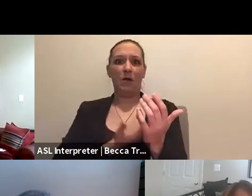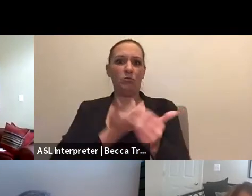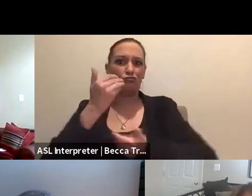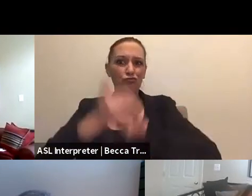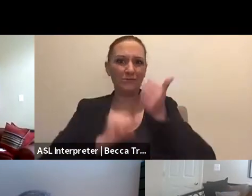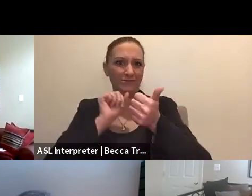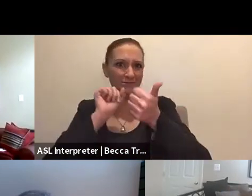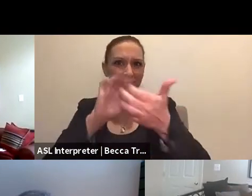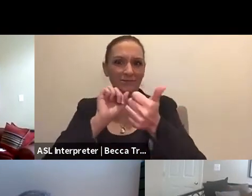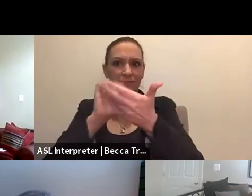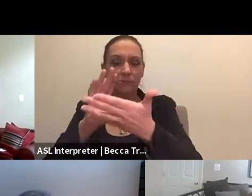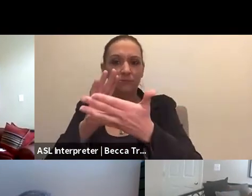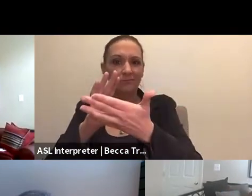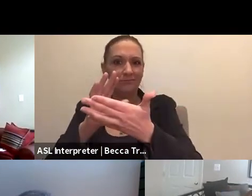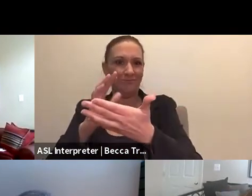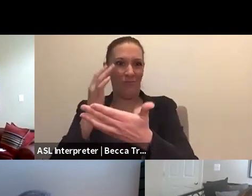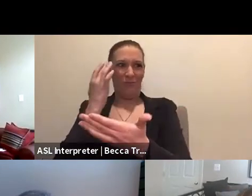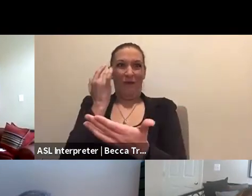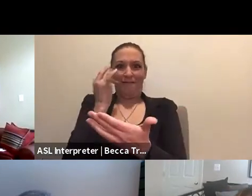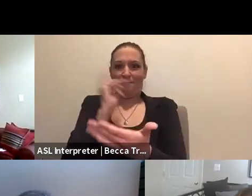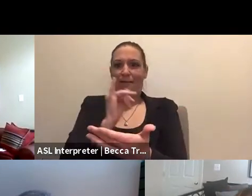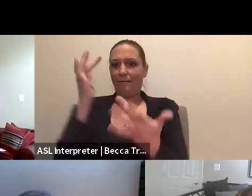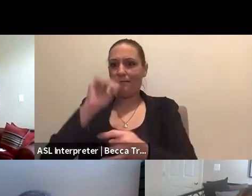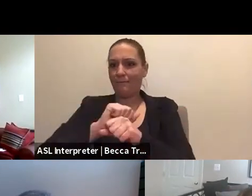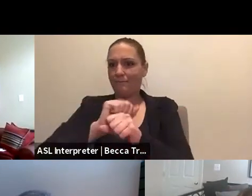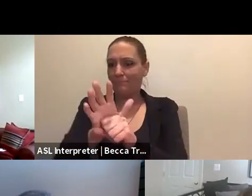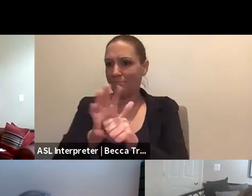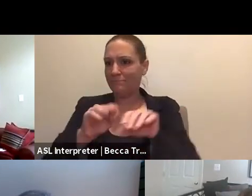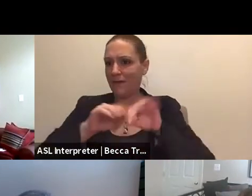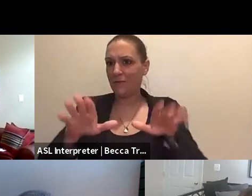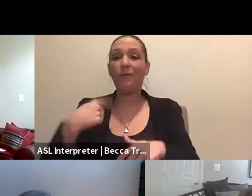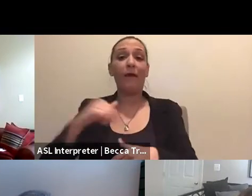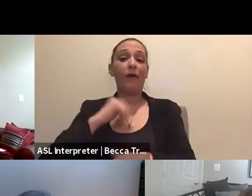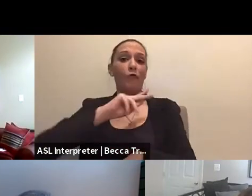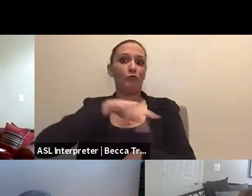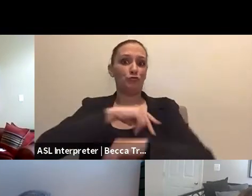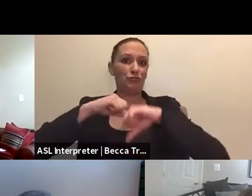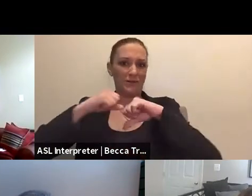to account for the COVID pandemic. We have personal protective equipment.